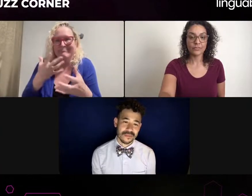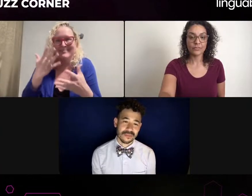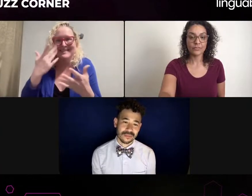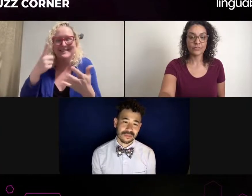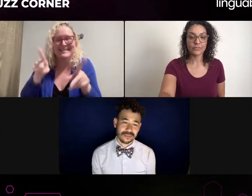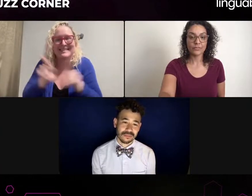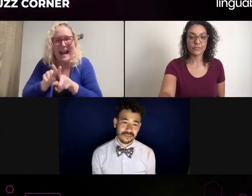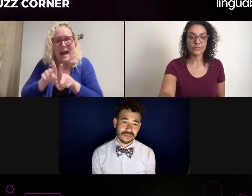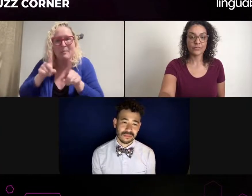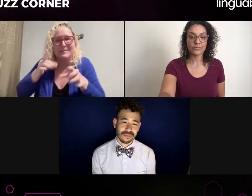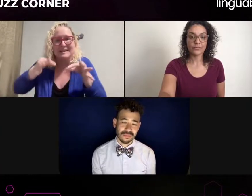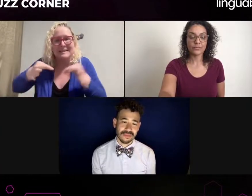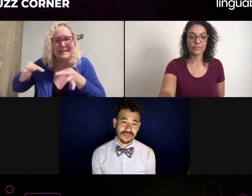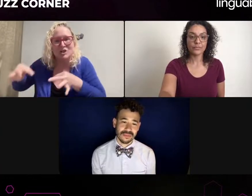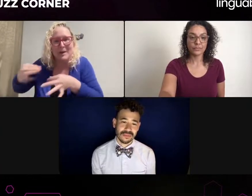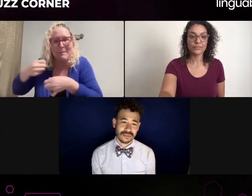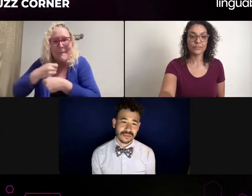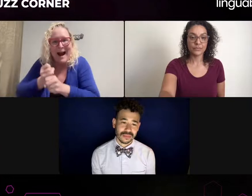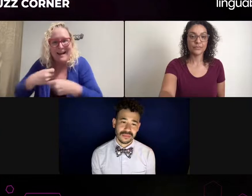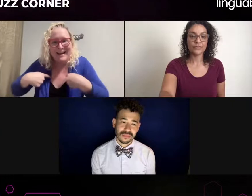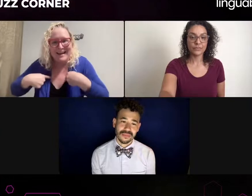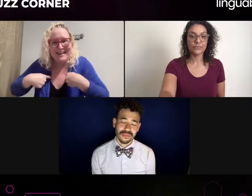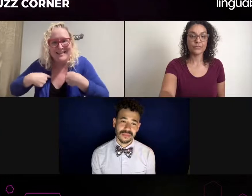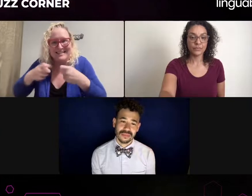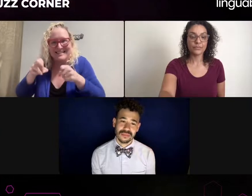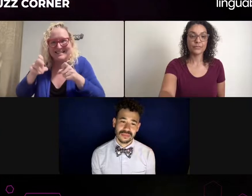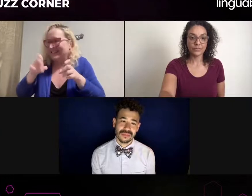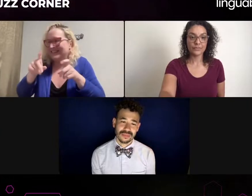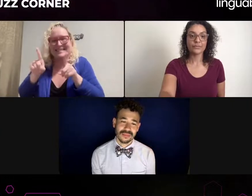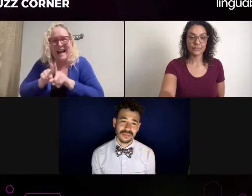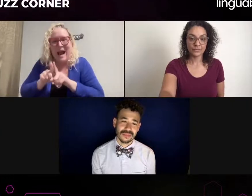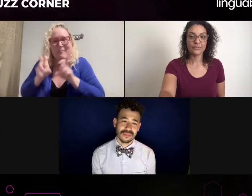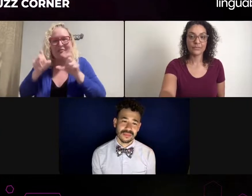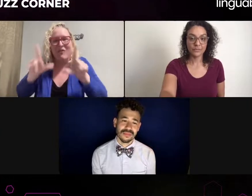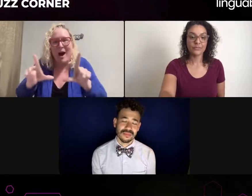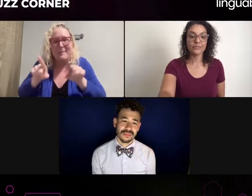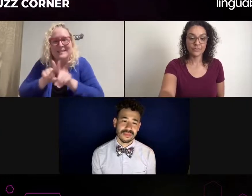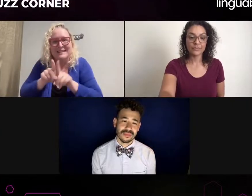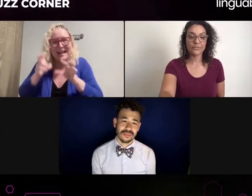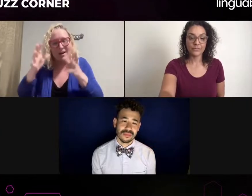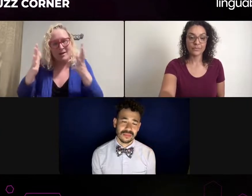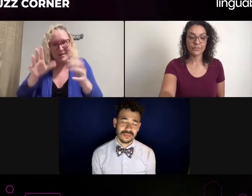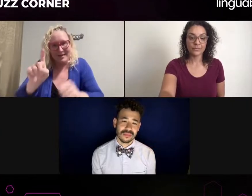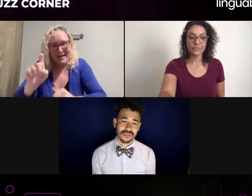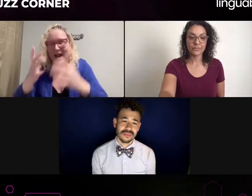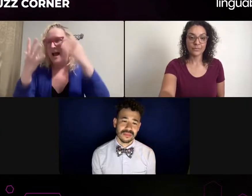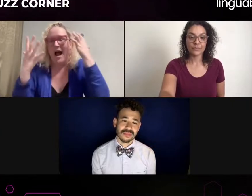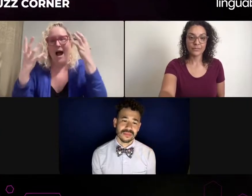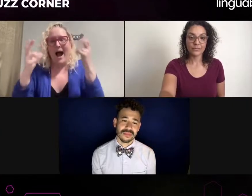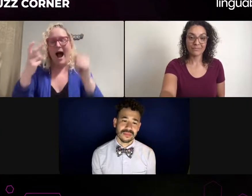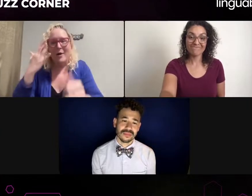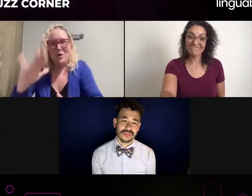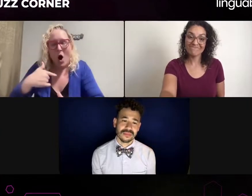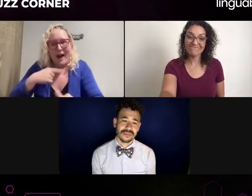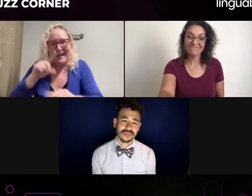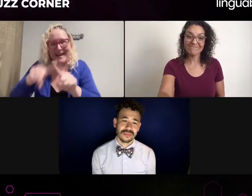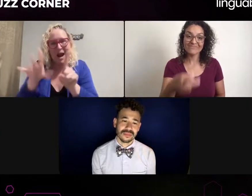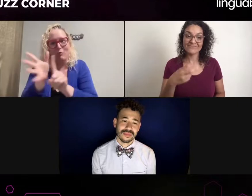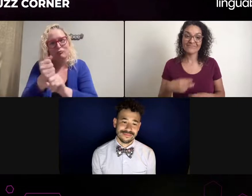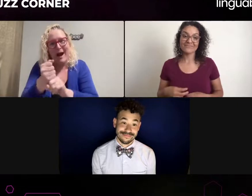work with me and voice for me and everything. They already know. So I'd rather that compared to just some random interpreter